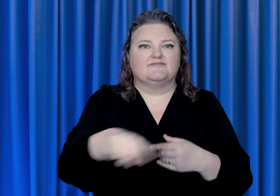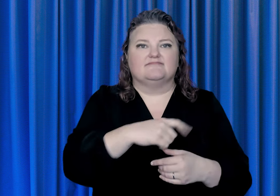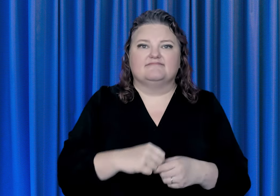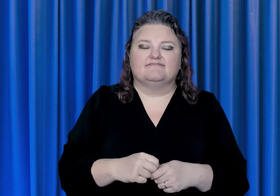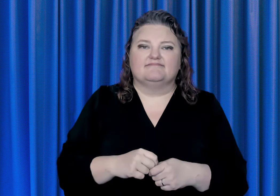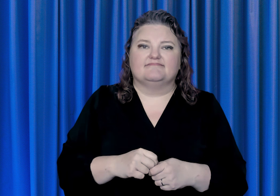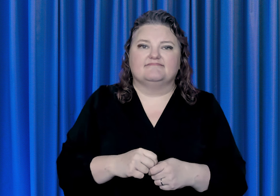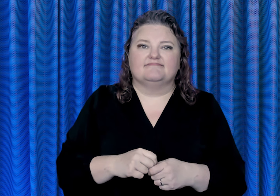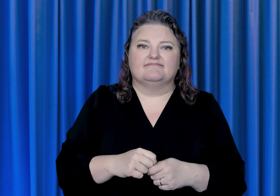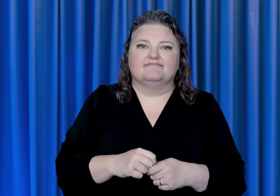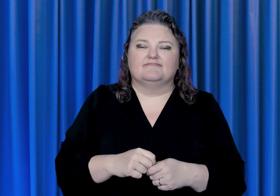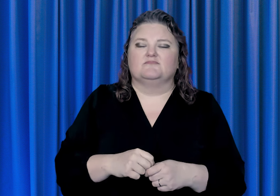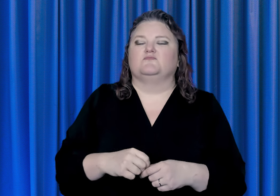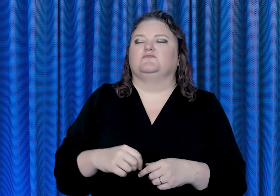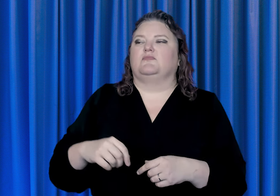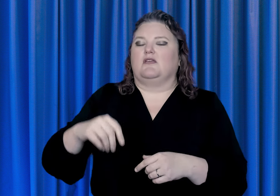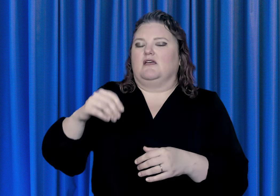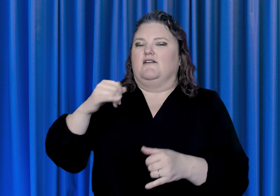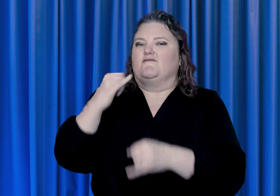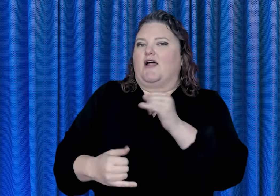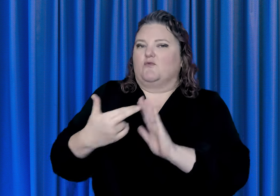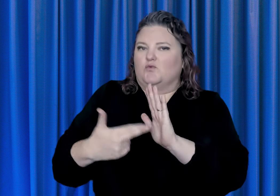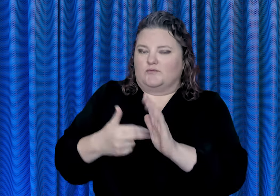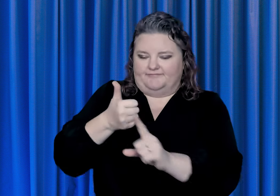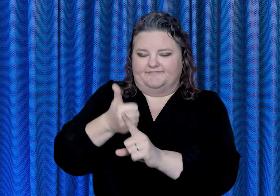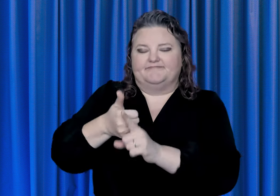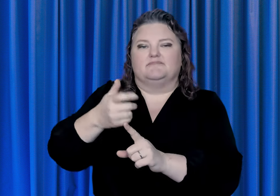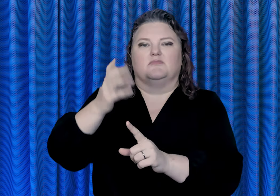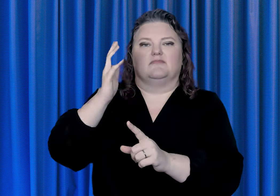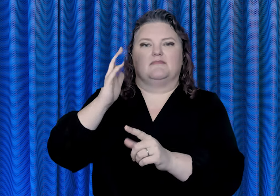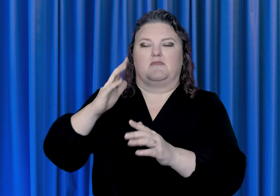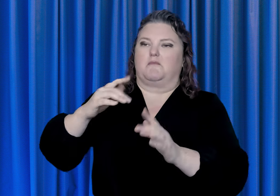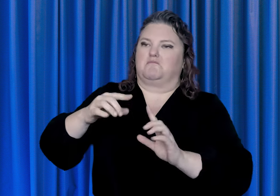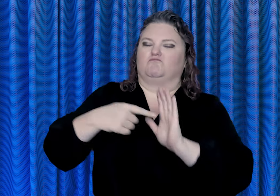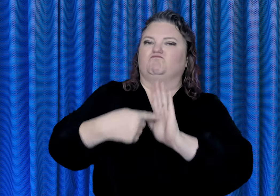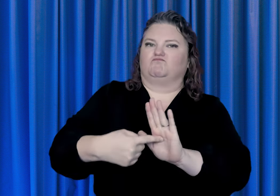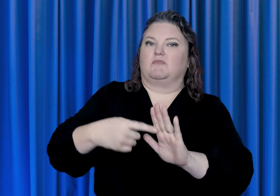“This final rule marks the Justice Department’s latest effort to ensure that no person is